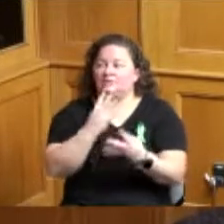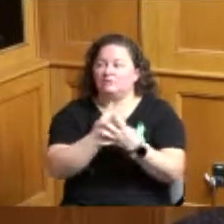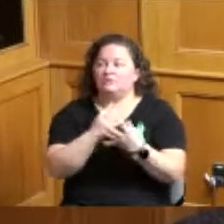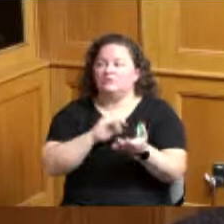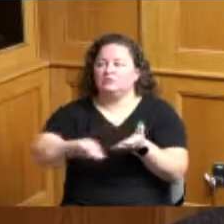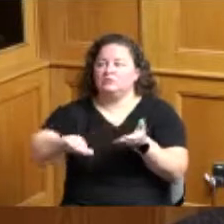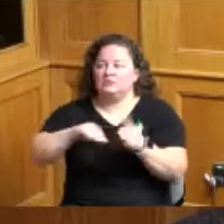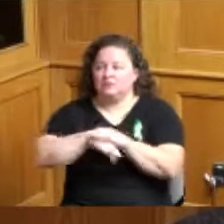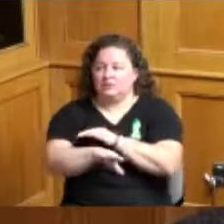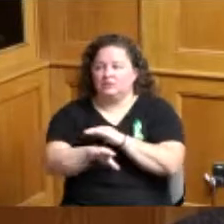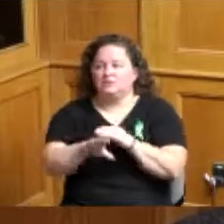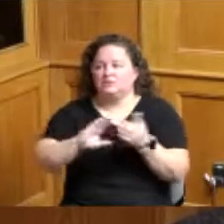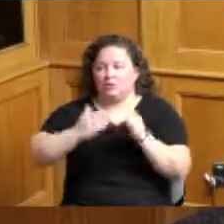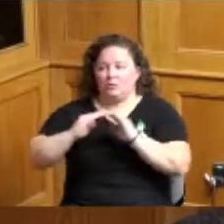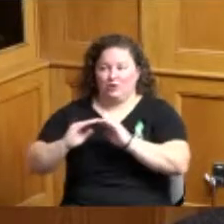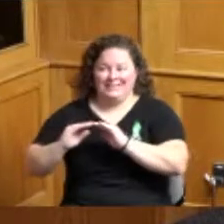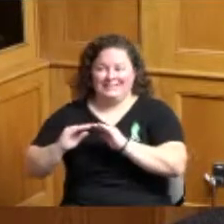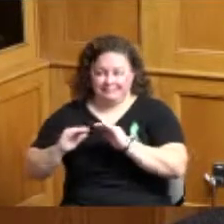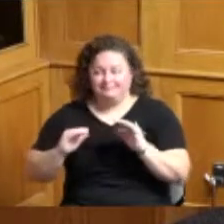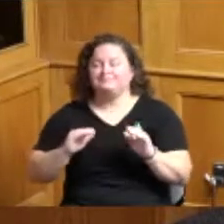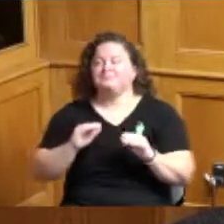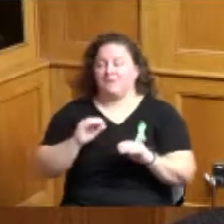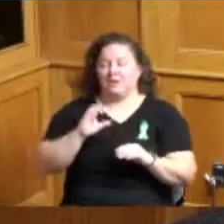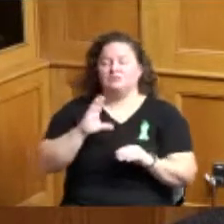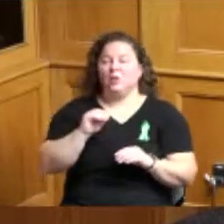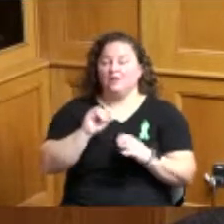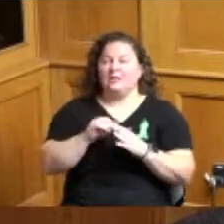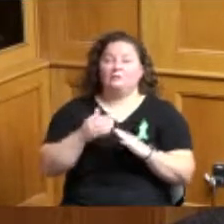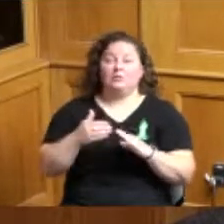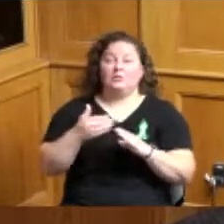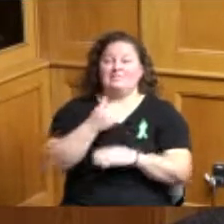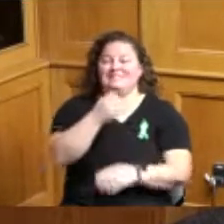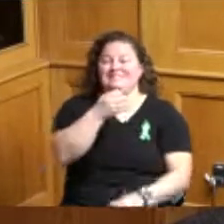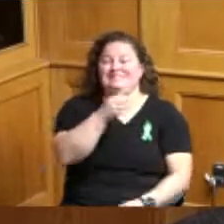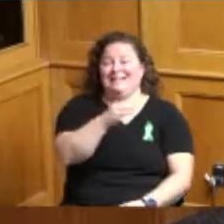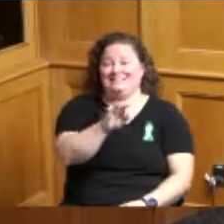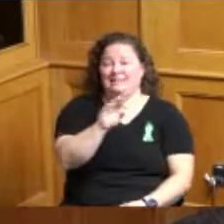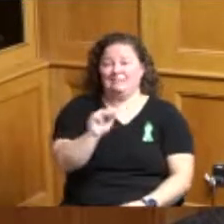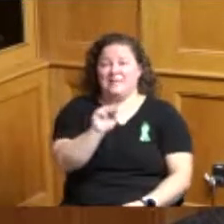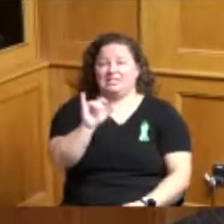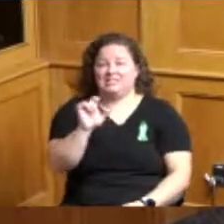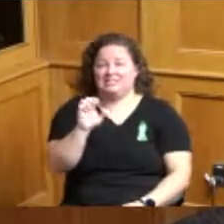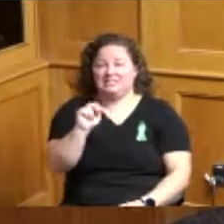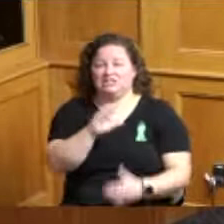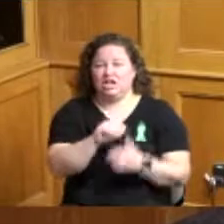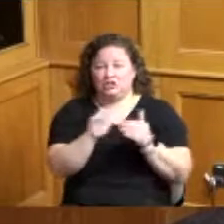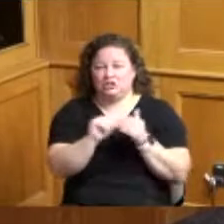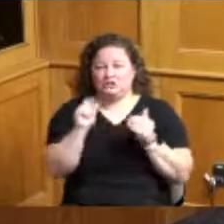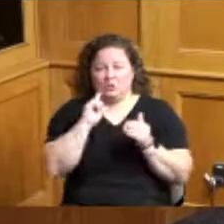banks phase three c 19 million dollar appropriation I'll open it up for Vice